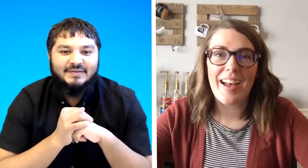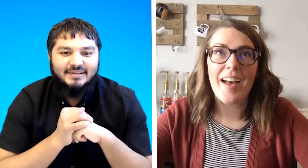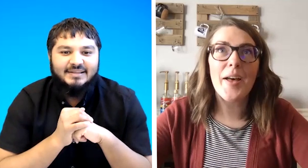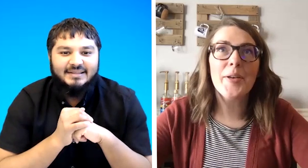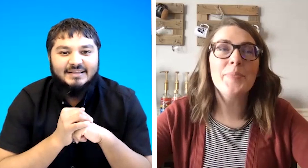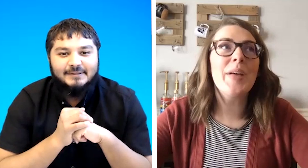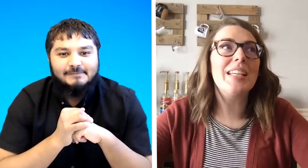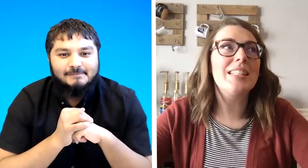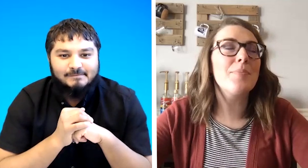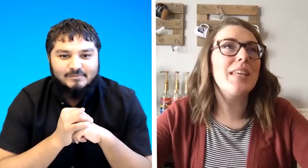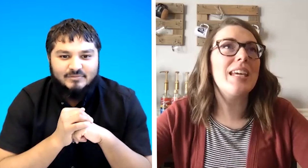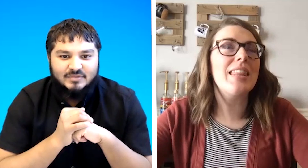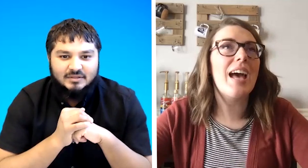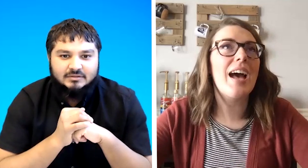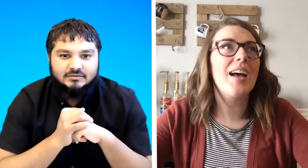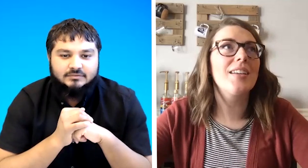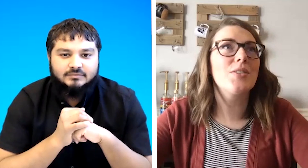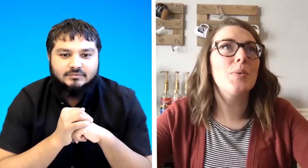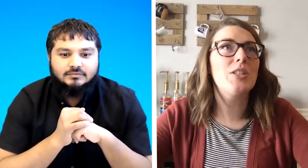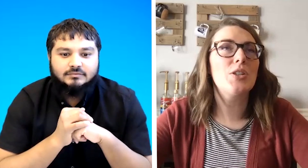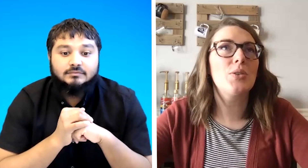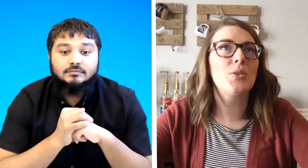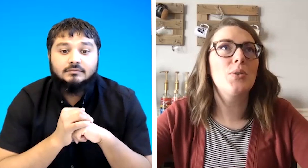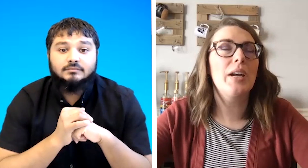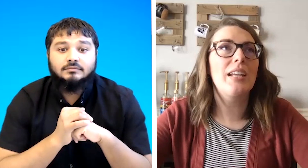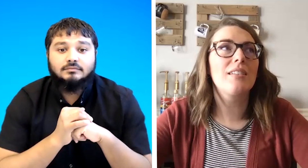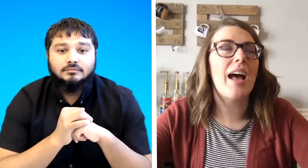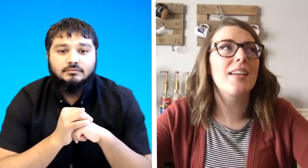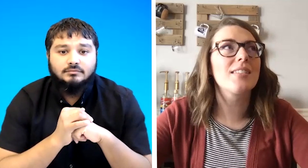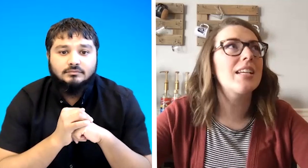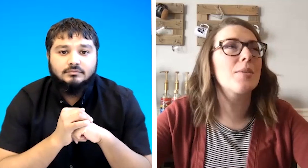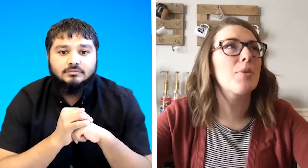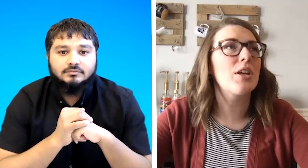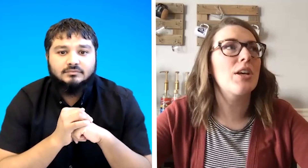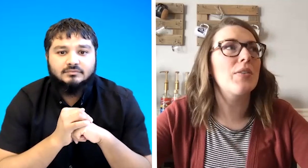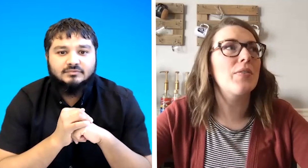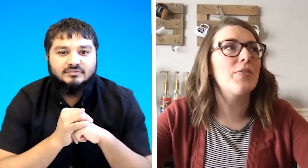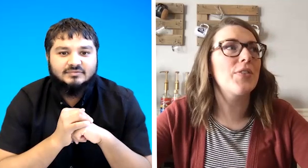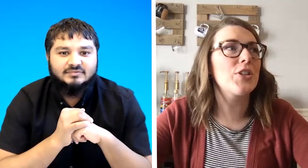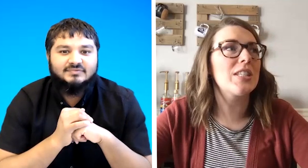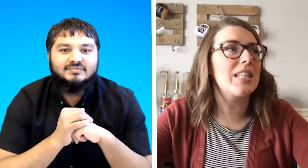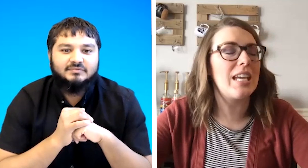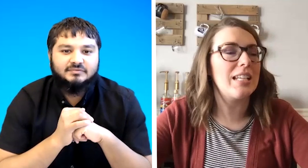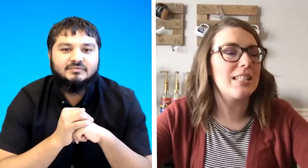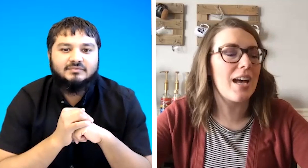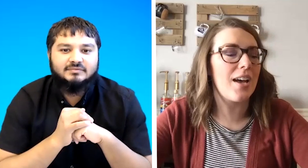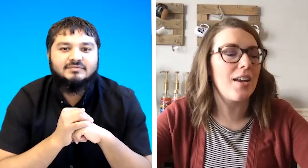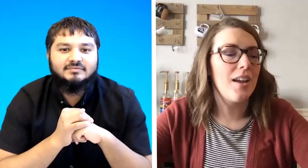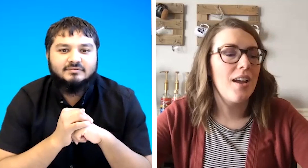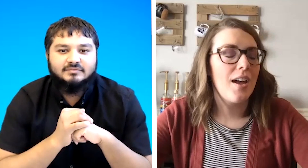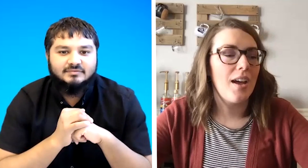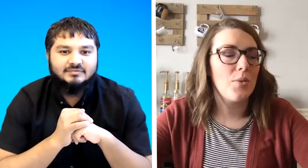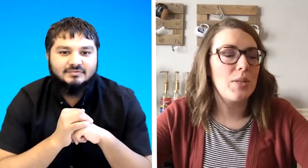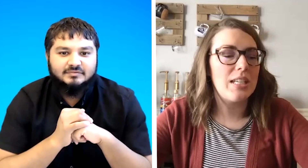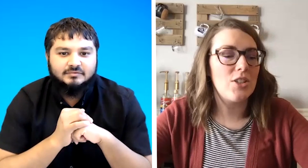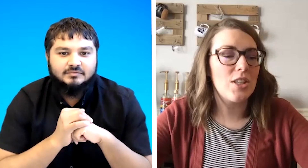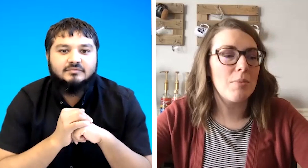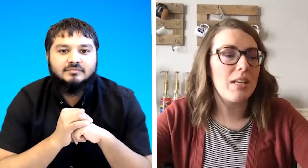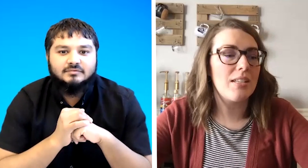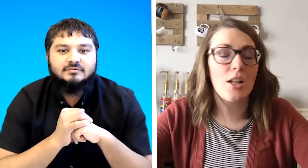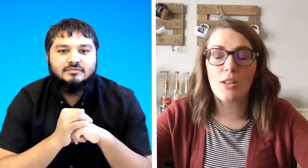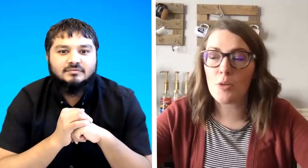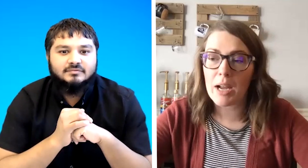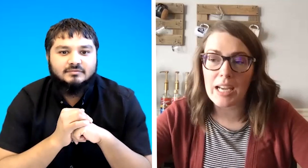um something that we do in class like some of the first things that we teach them is hello my name